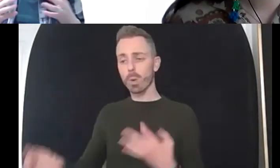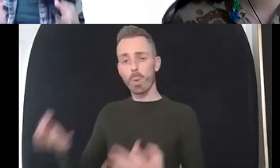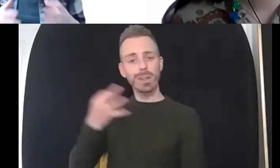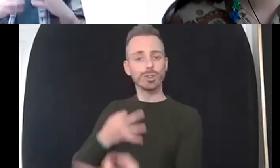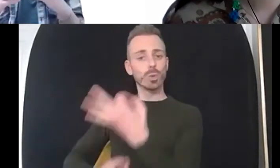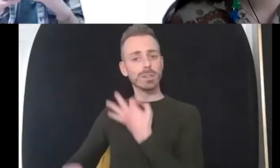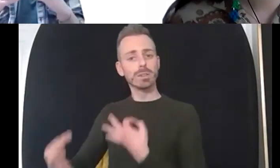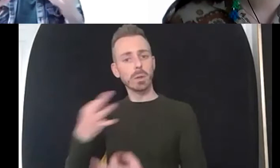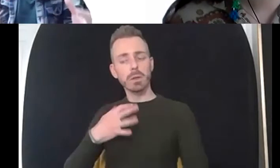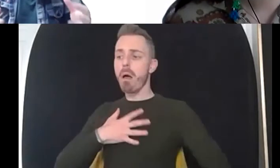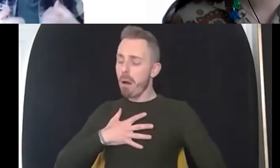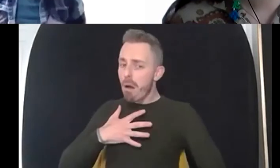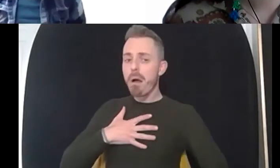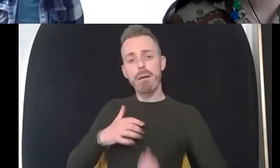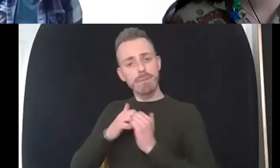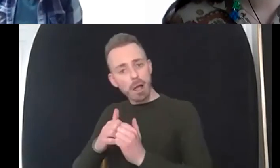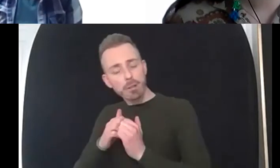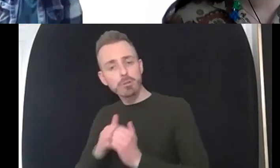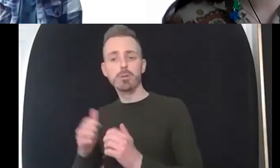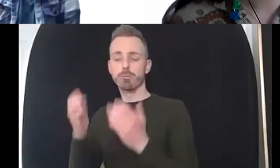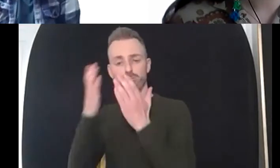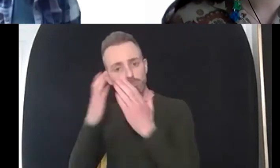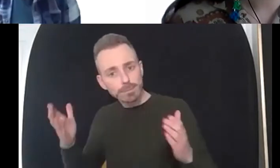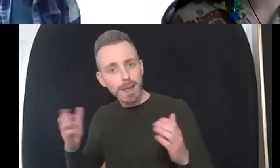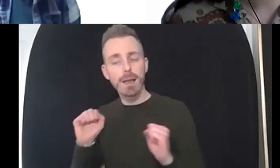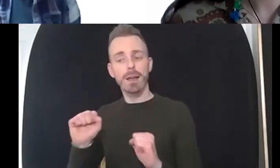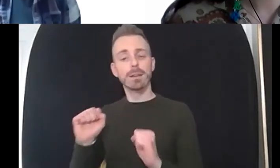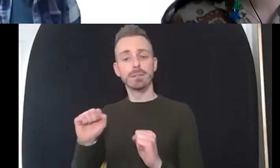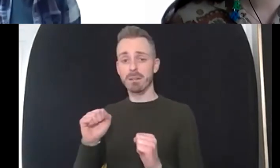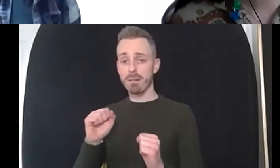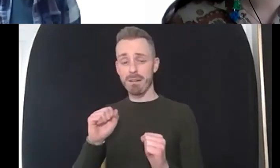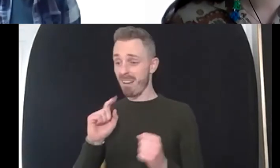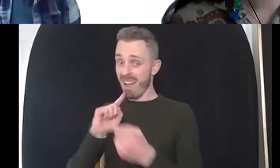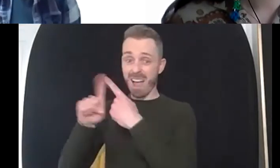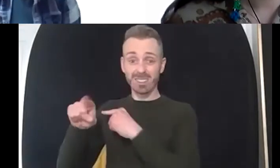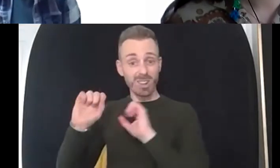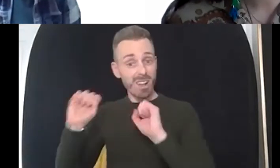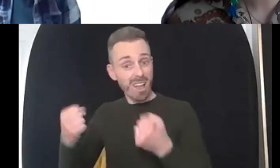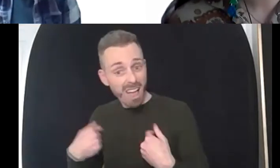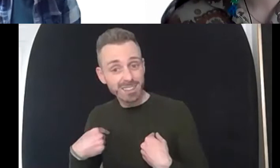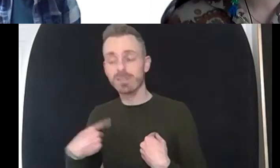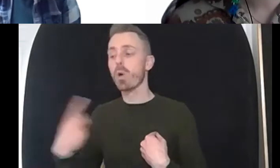can't answer then helping someone to look look together um yeah i think it's such an important